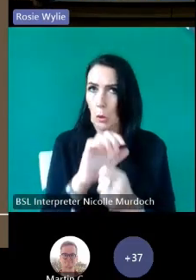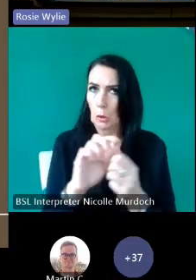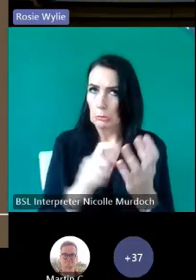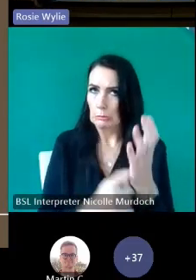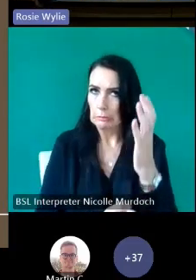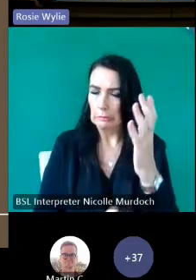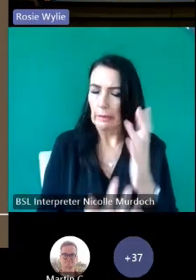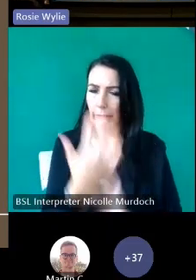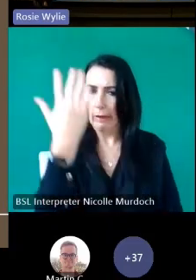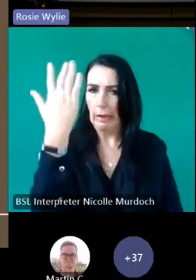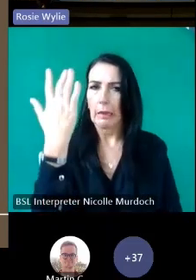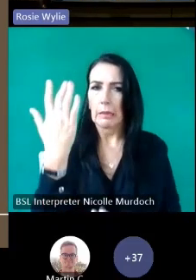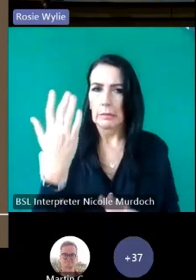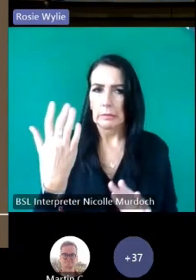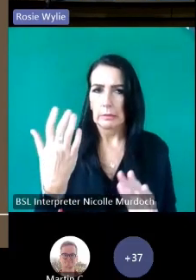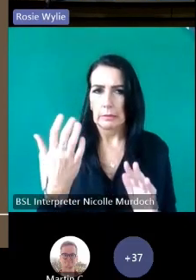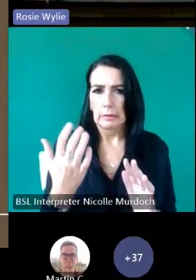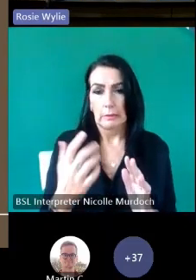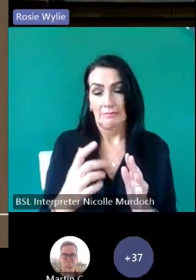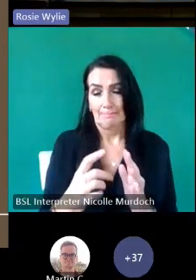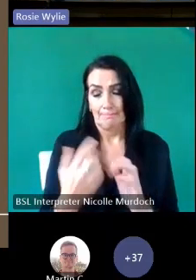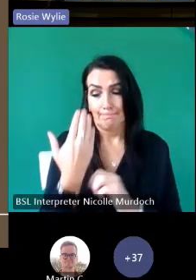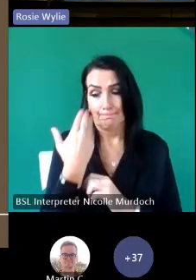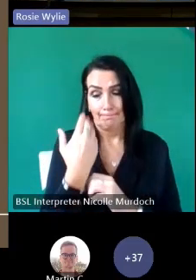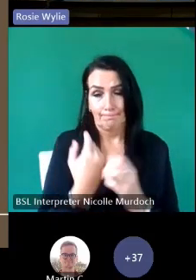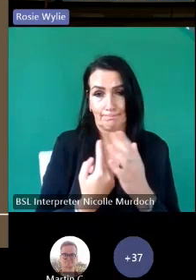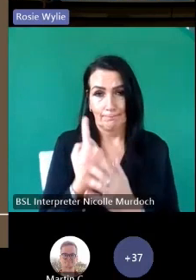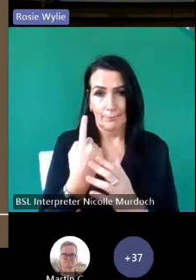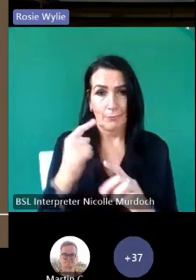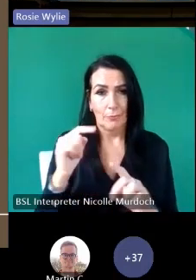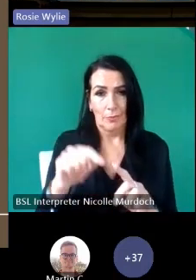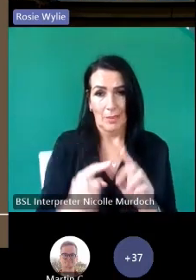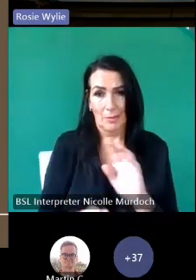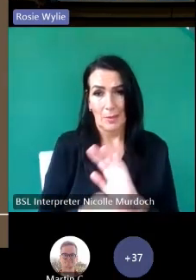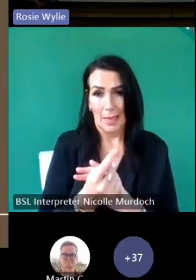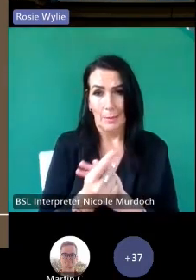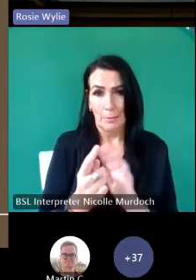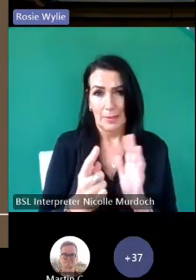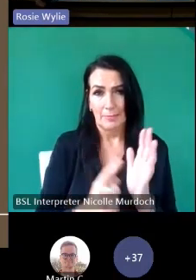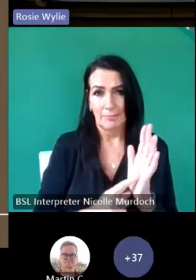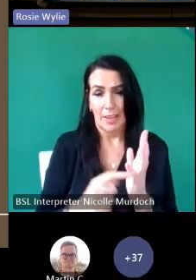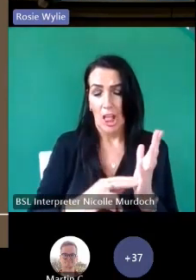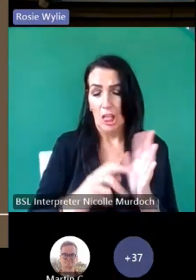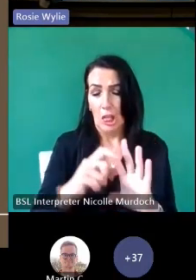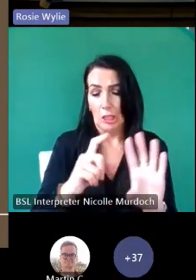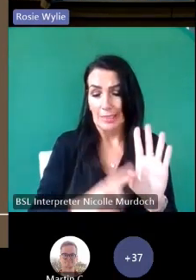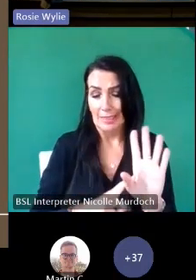uh uh one of the worst we saw sadly was londy H in in Angus which was sold in November of